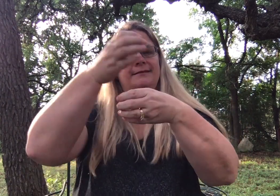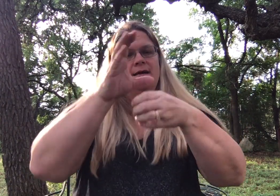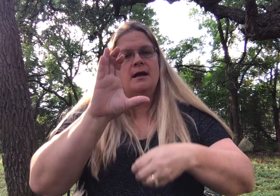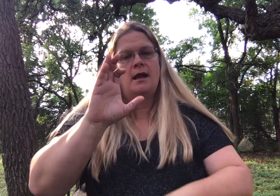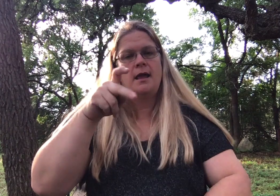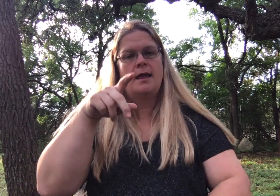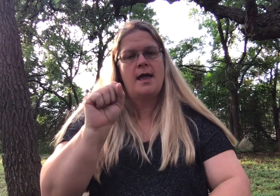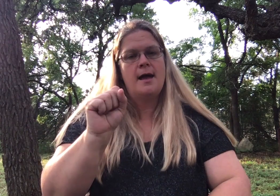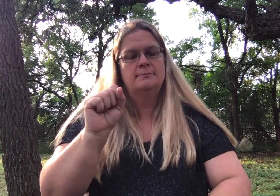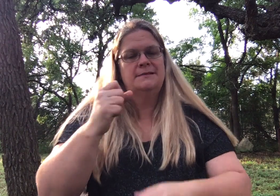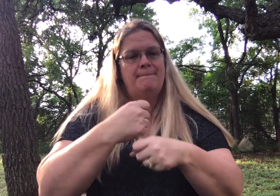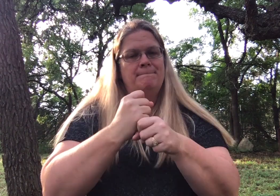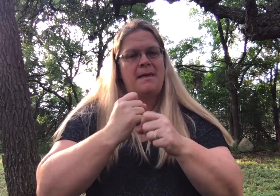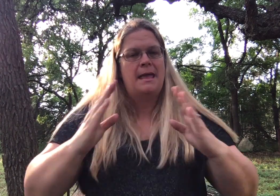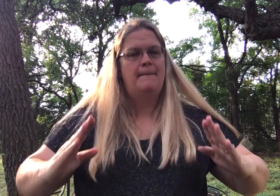Stacking cups to make a pyramid.